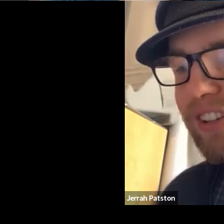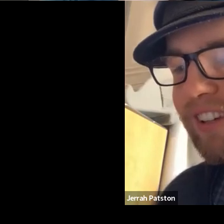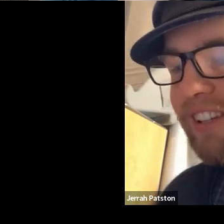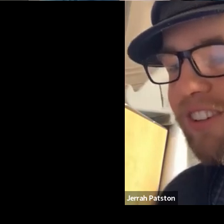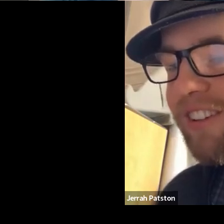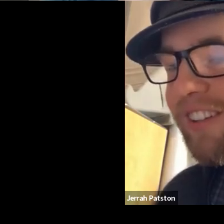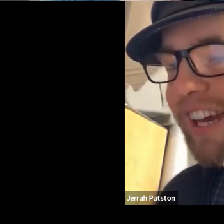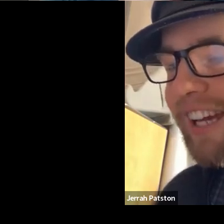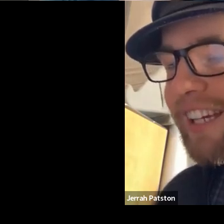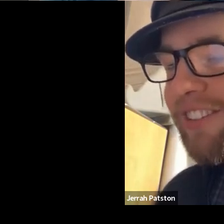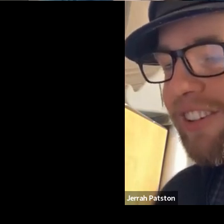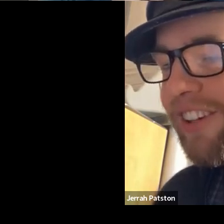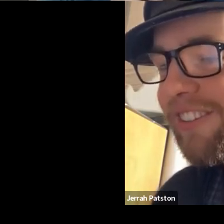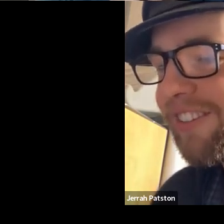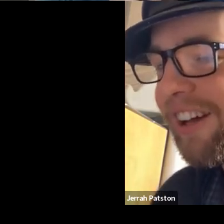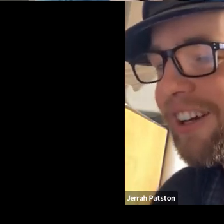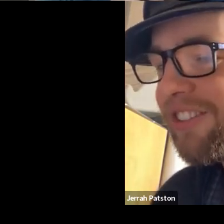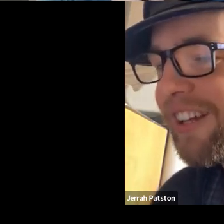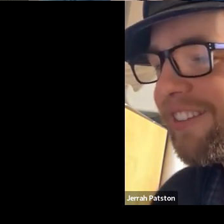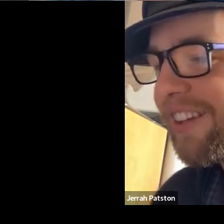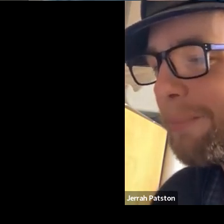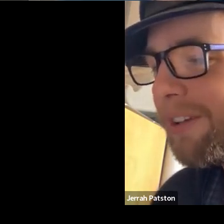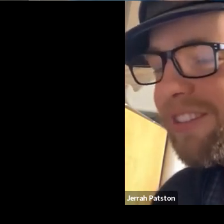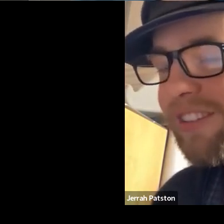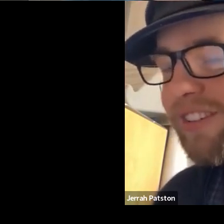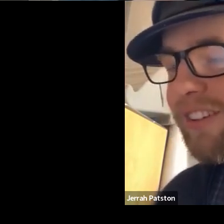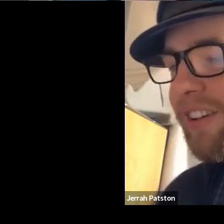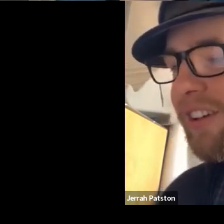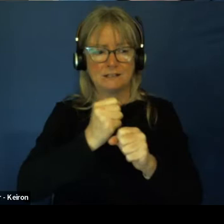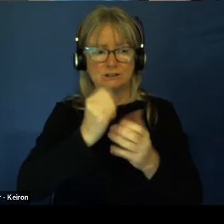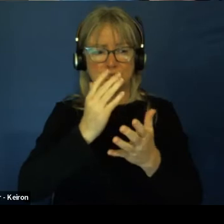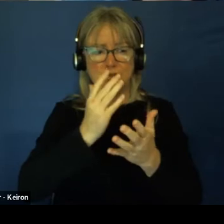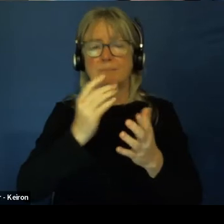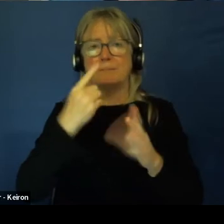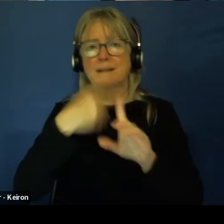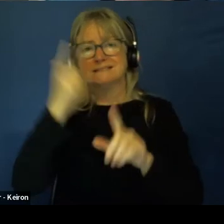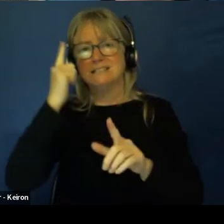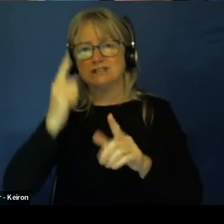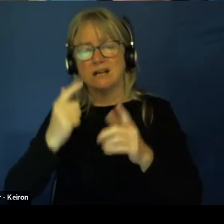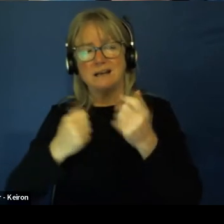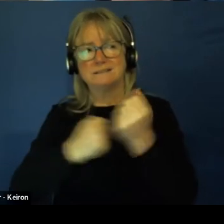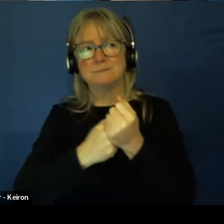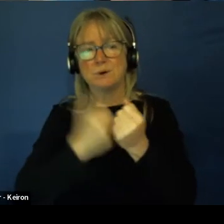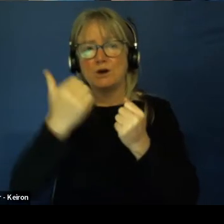They got teaches and aids to use large letters and numbers.